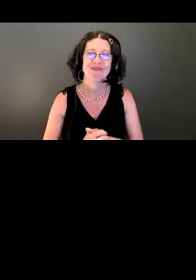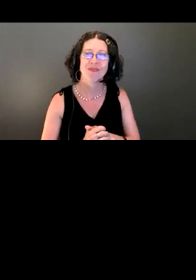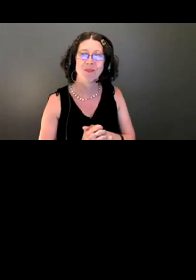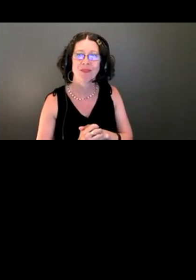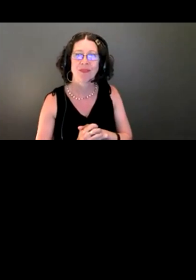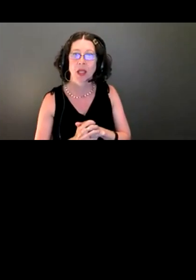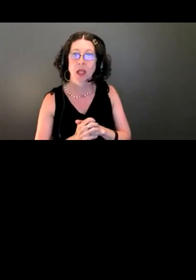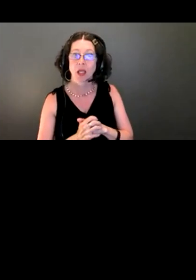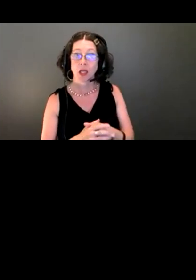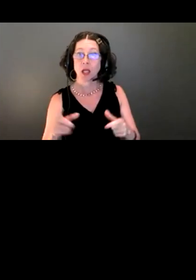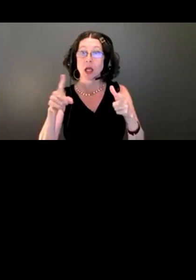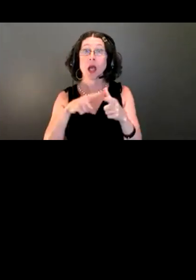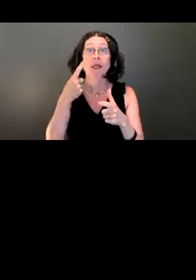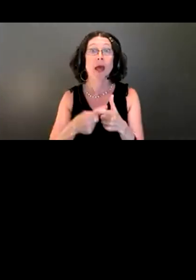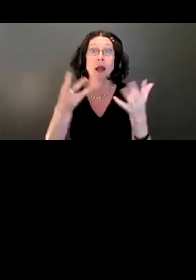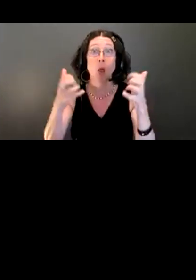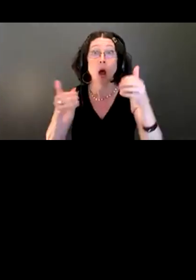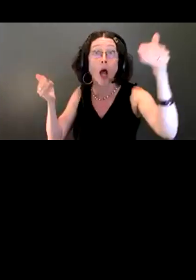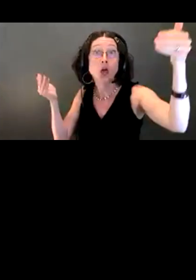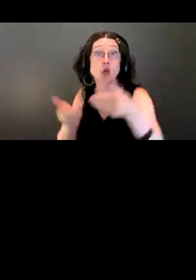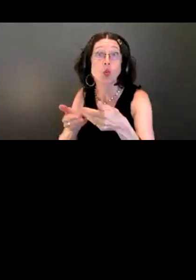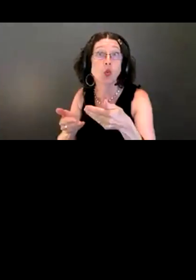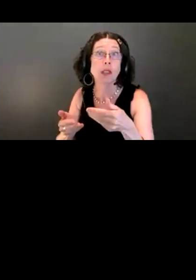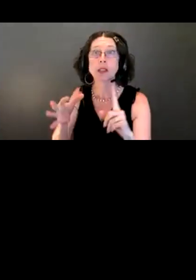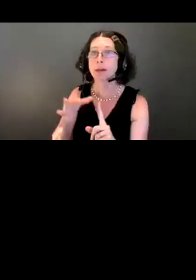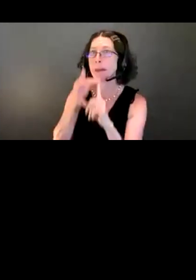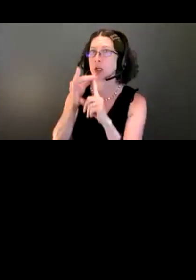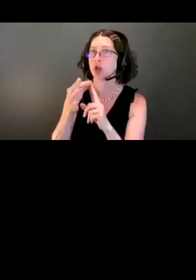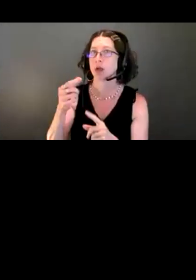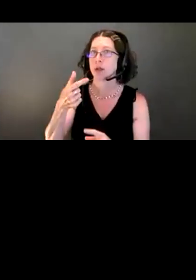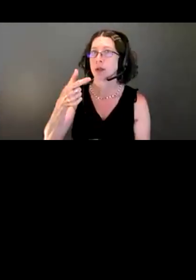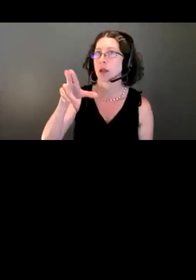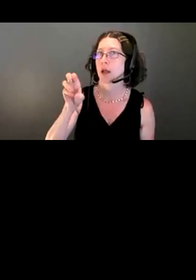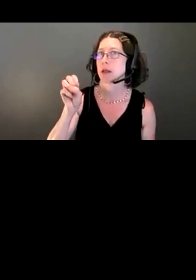Then I wanted to introduce -- we have a special guest from the City of Bellevue.